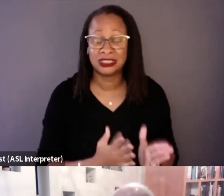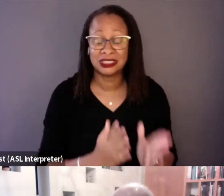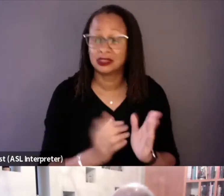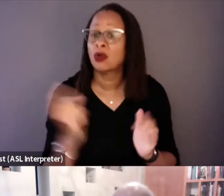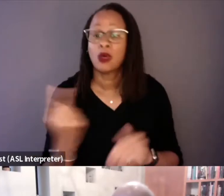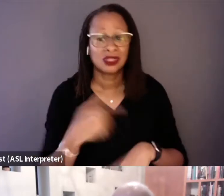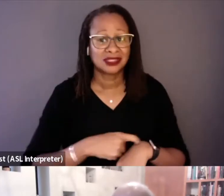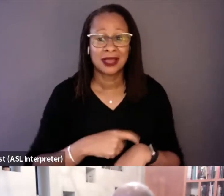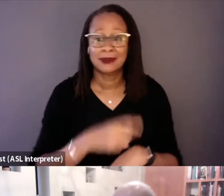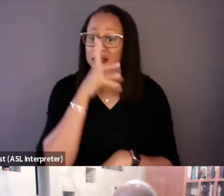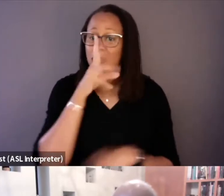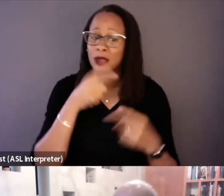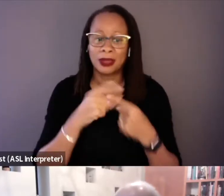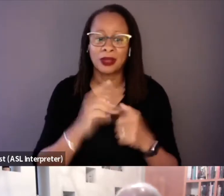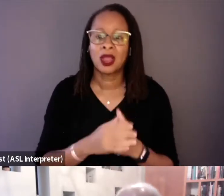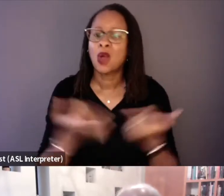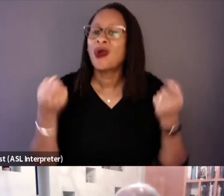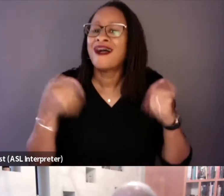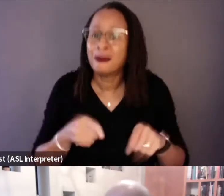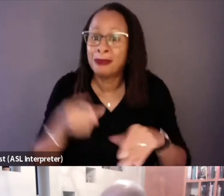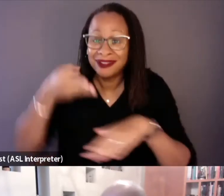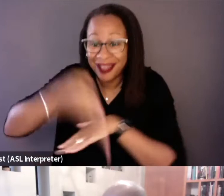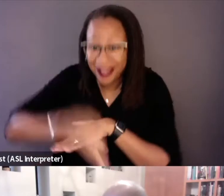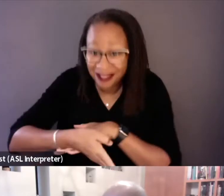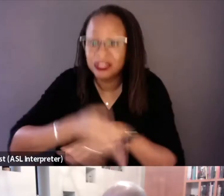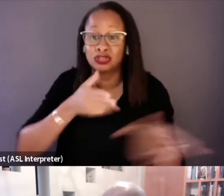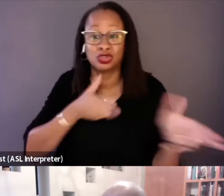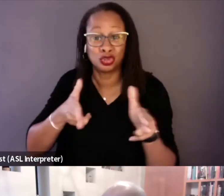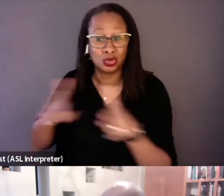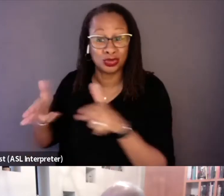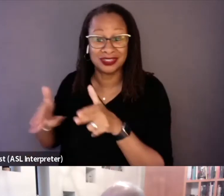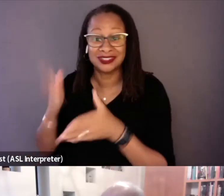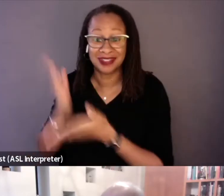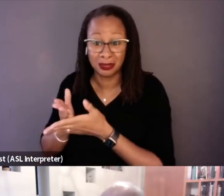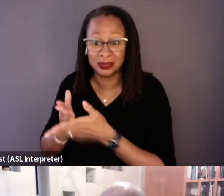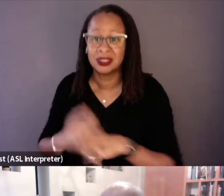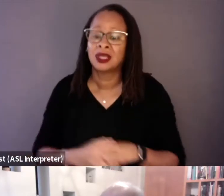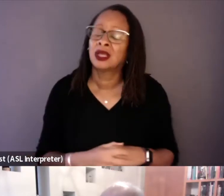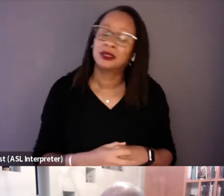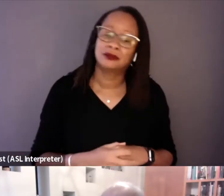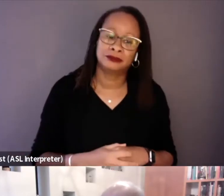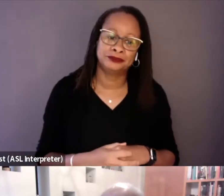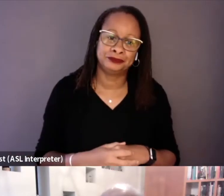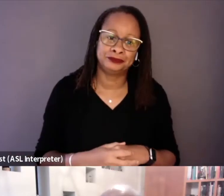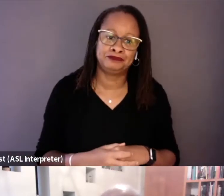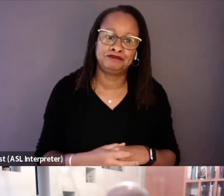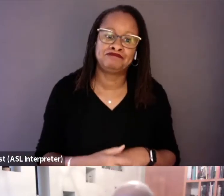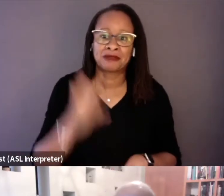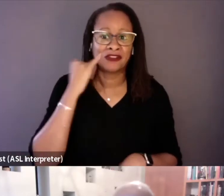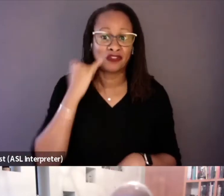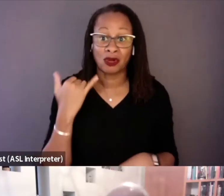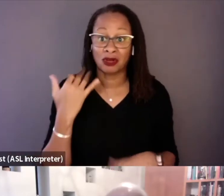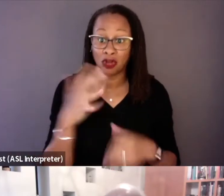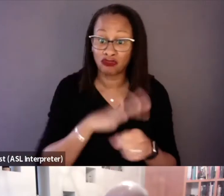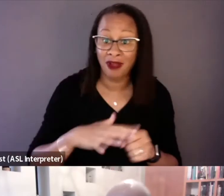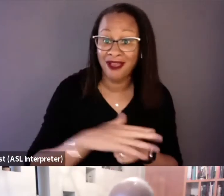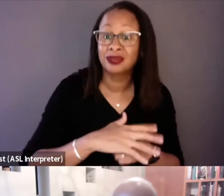and talk about what happened after the shooting stopped. And if you were around or you knew anything about Attica,